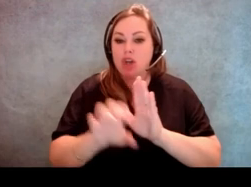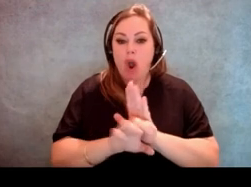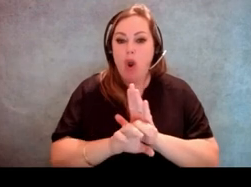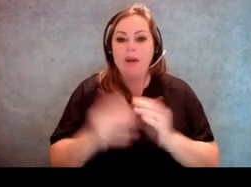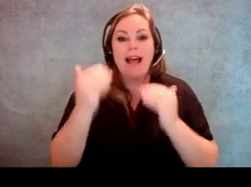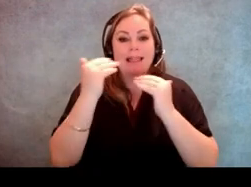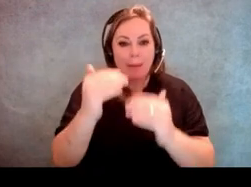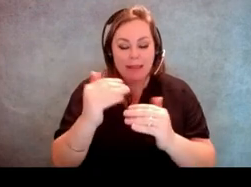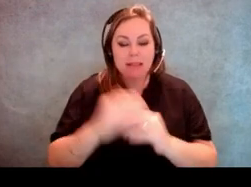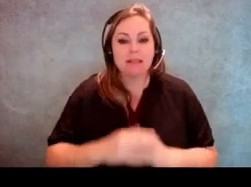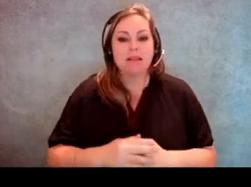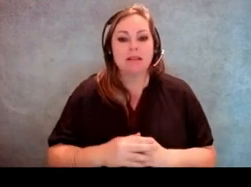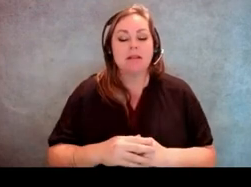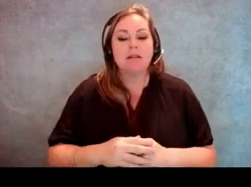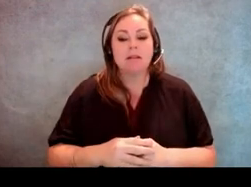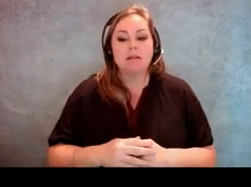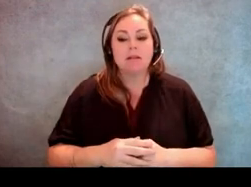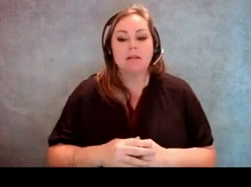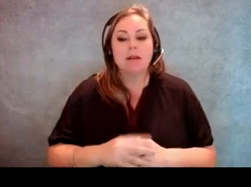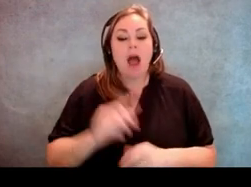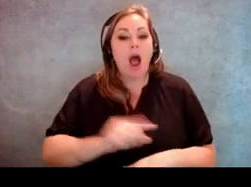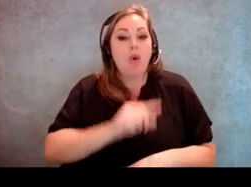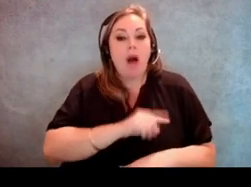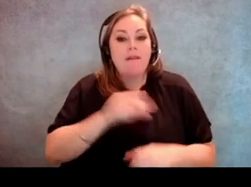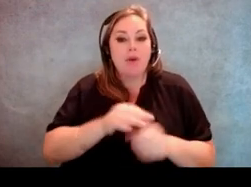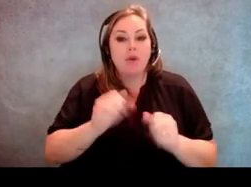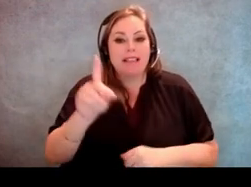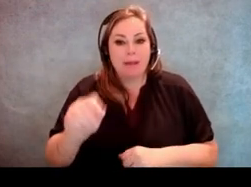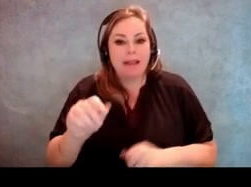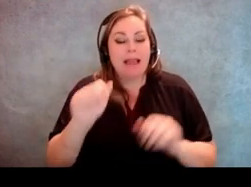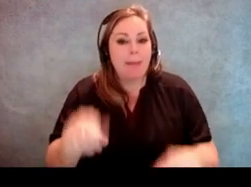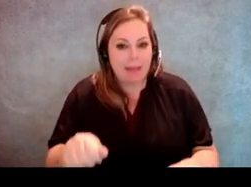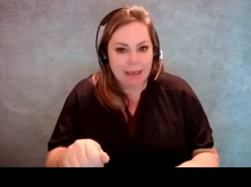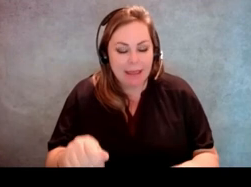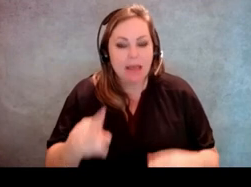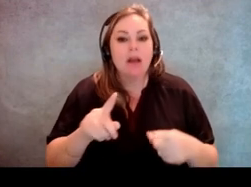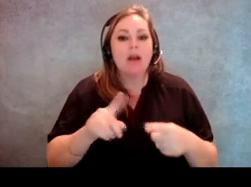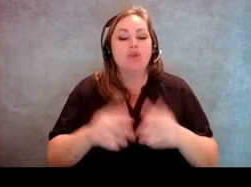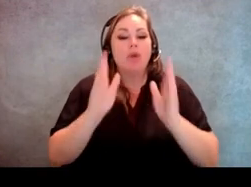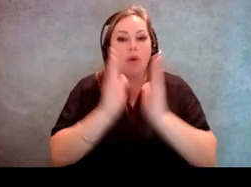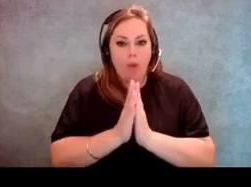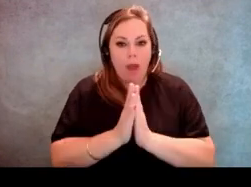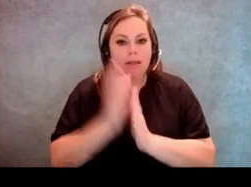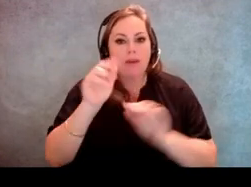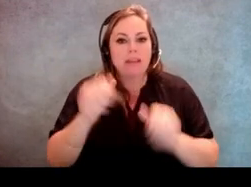the ability of a qualified voter with a disability from requesting a reasonable accommodation